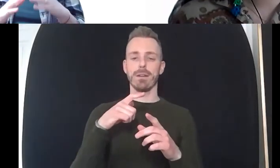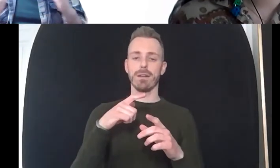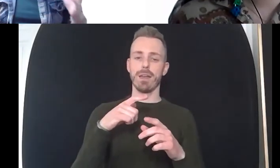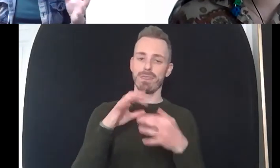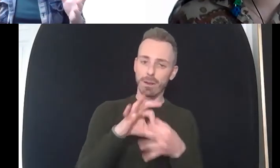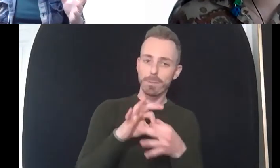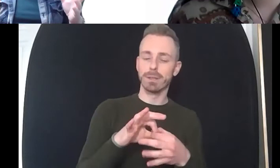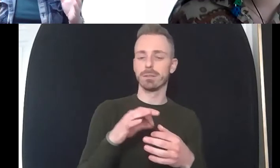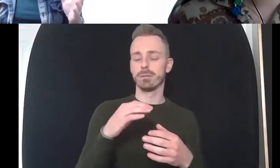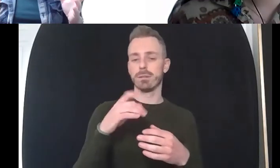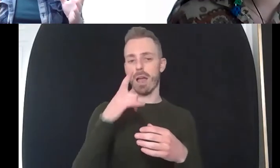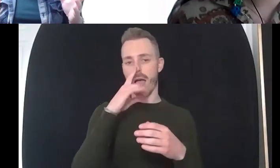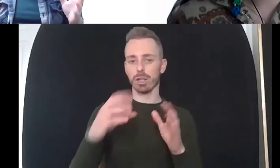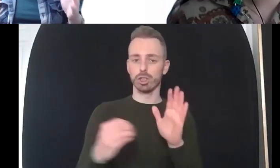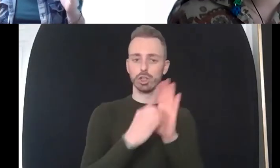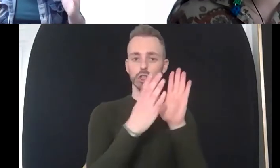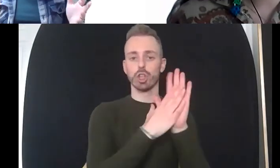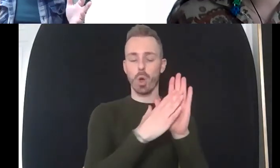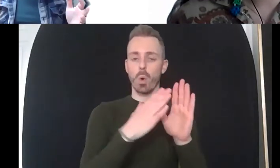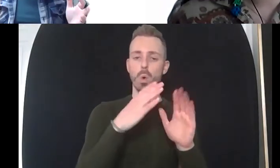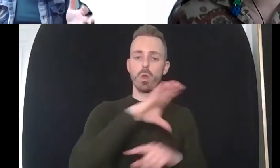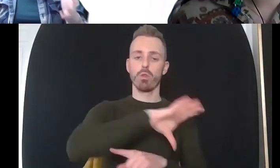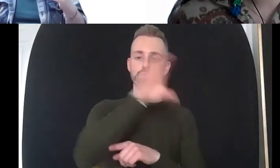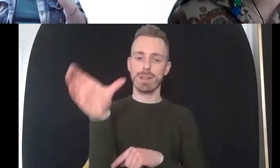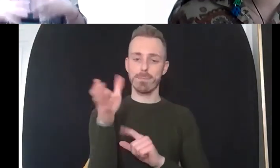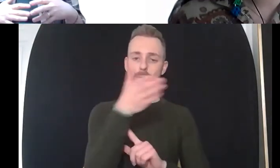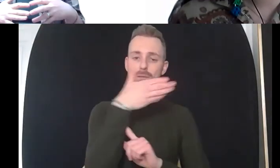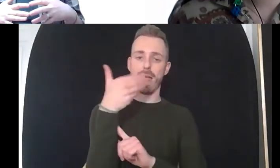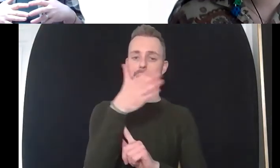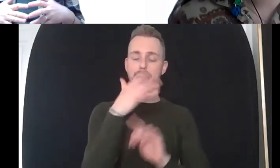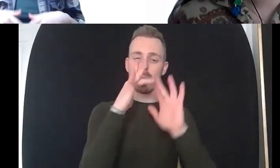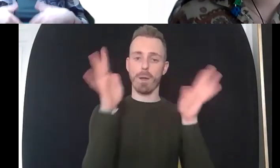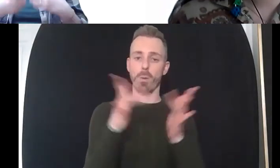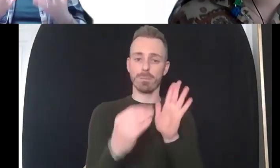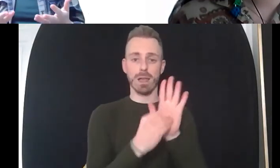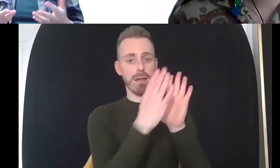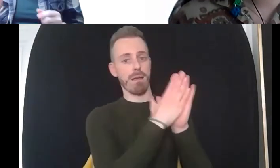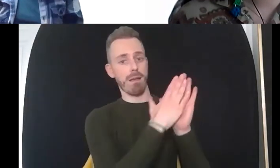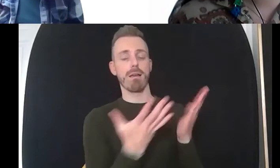going into an organization need to be able to see so as a gay man i want to be able to go into my gp